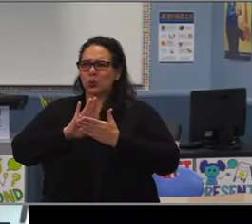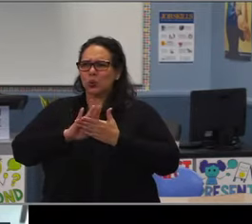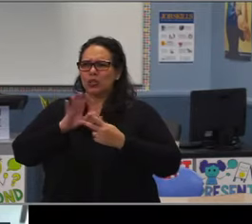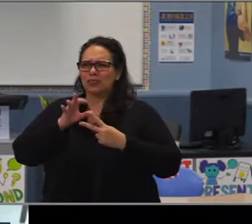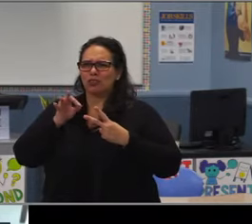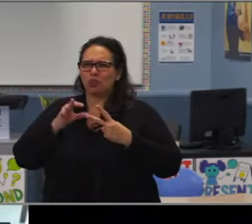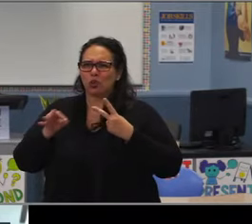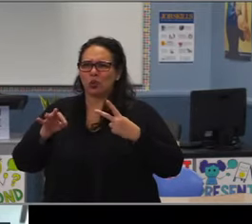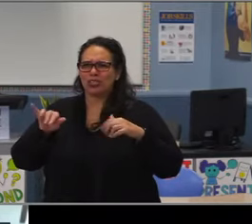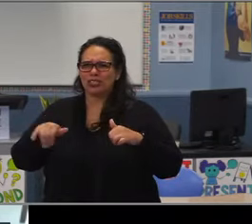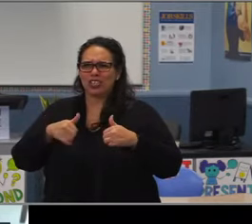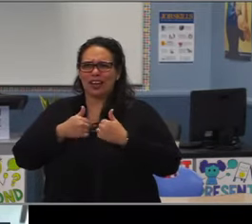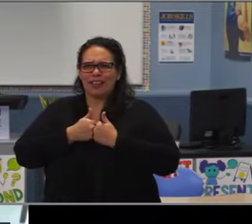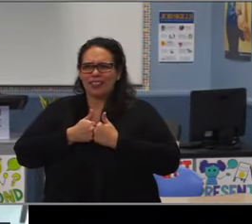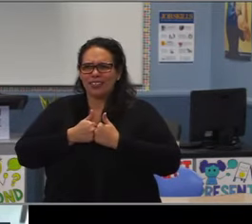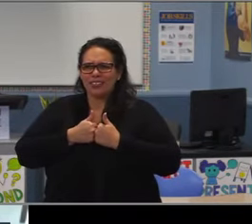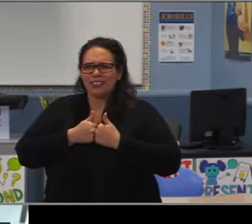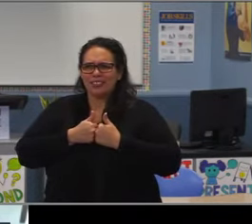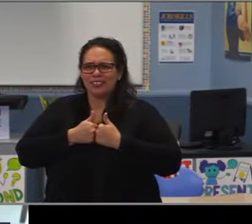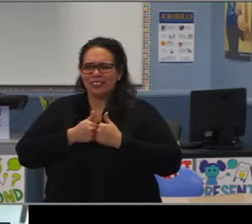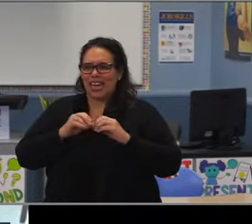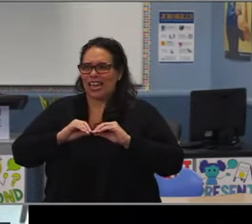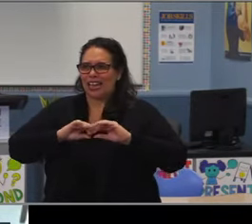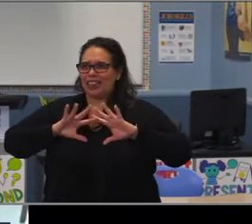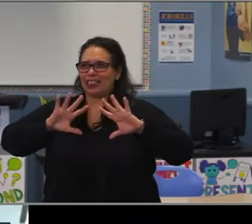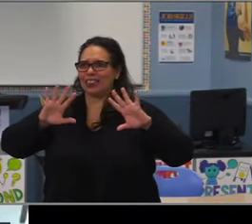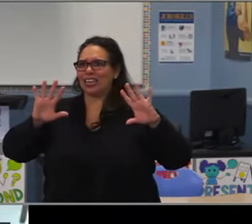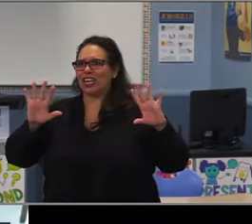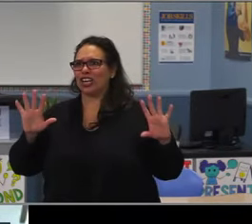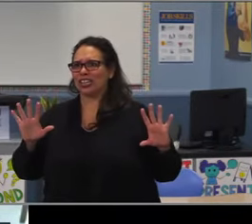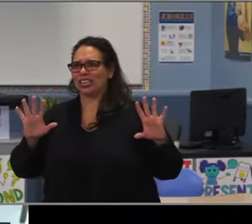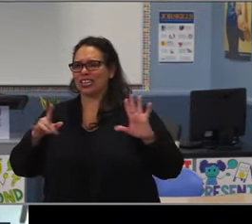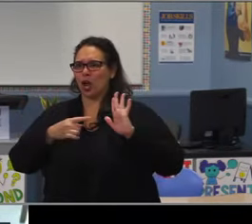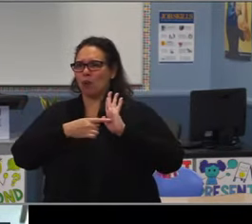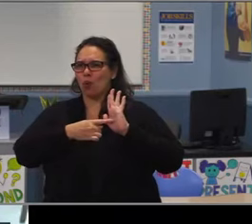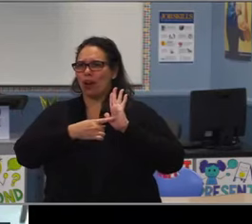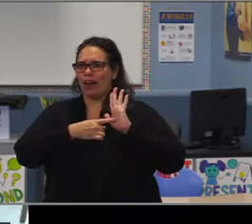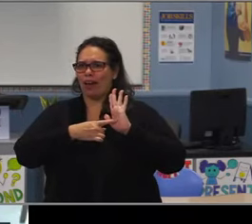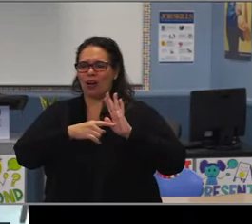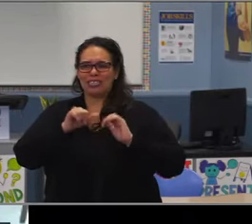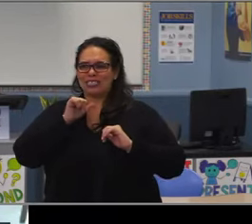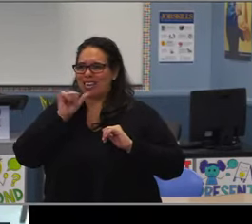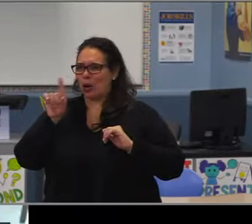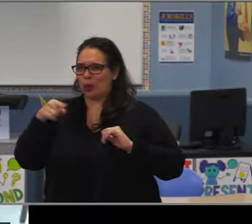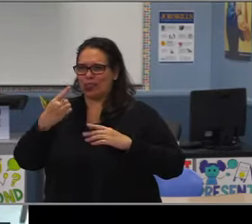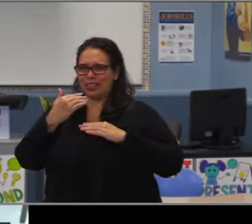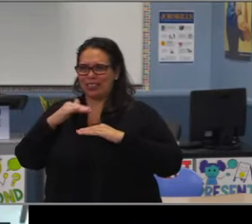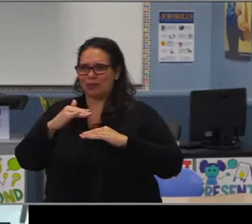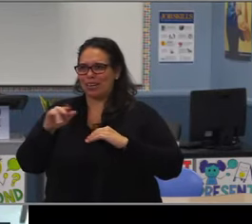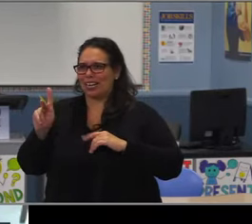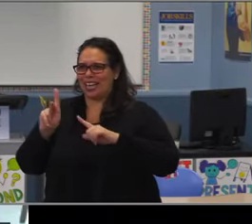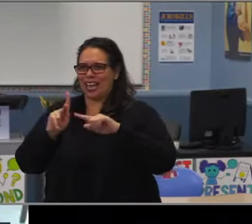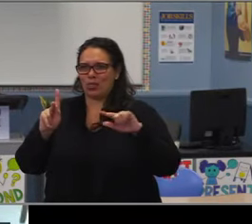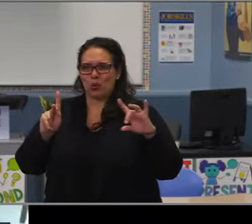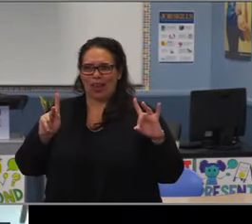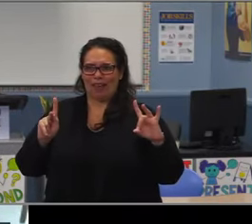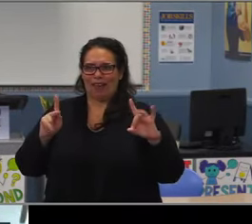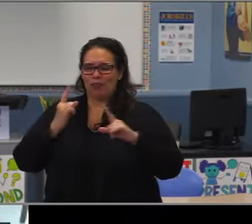which some are bigger than our small high schools. And so I just wanna bring the conversation point